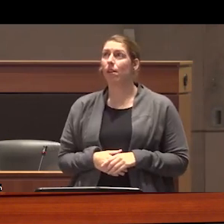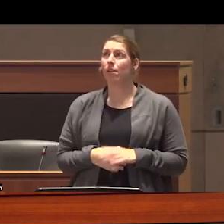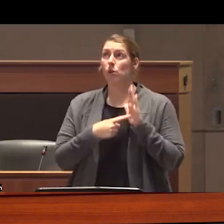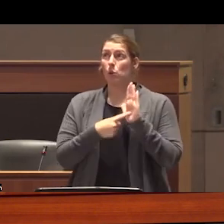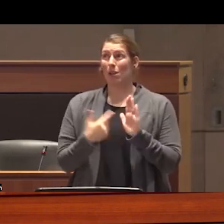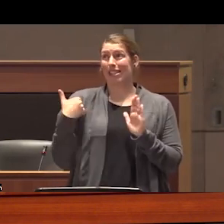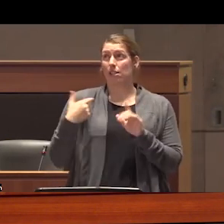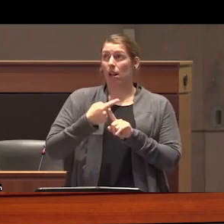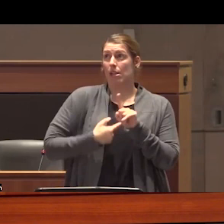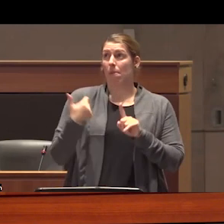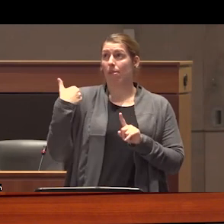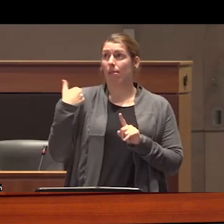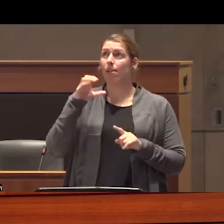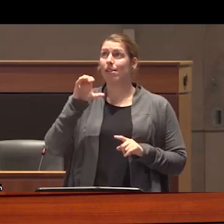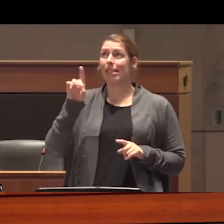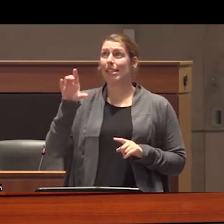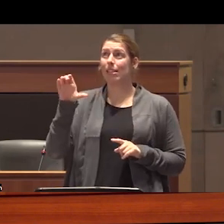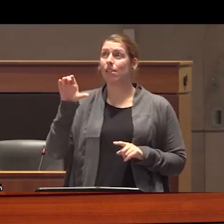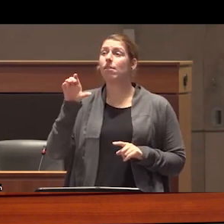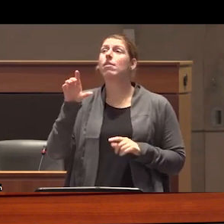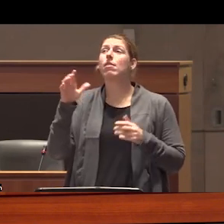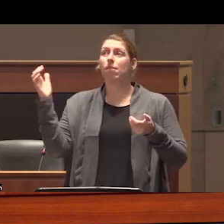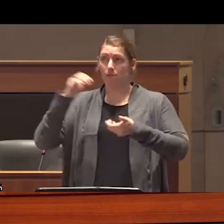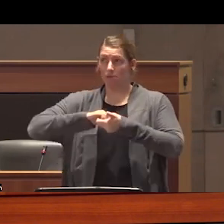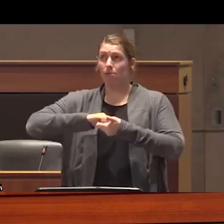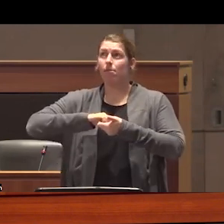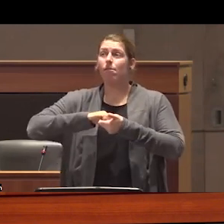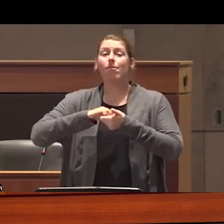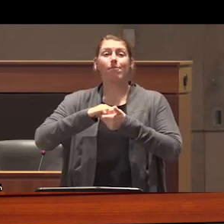last month cdpc in conjunction with pivot legal Society sent a joint submission to the United